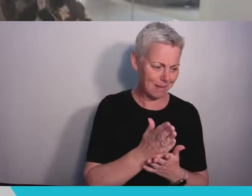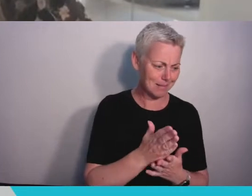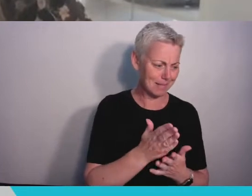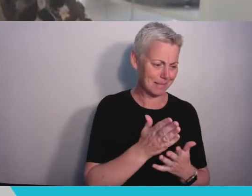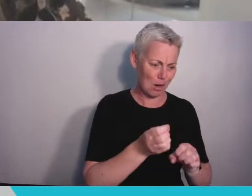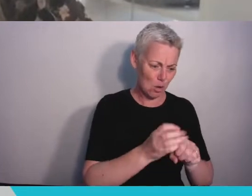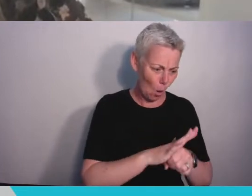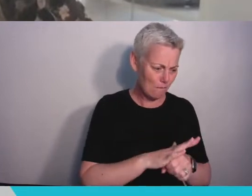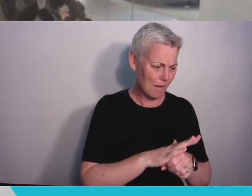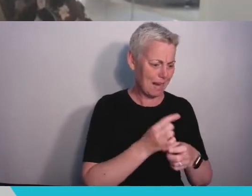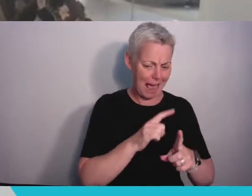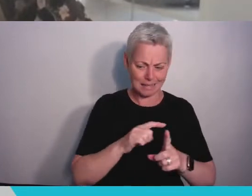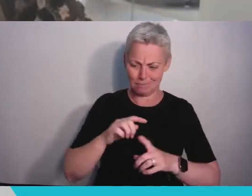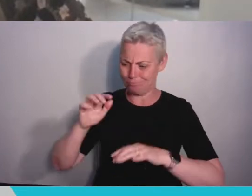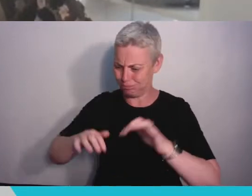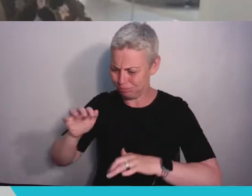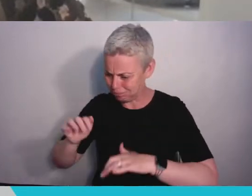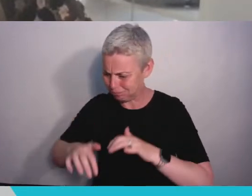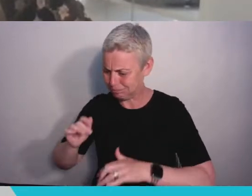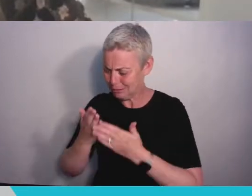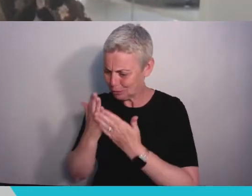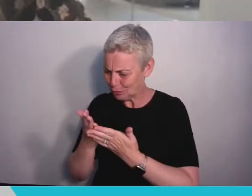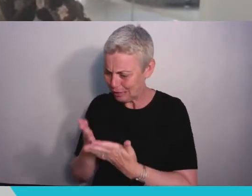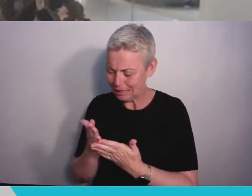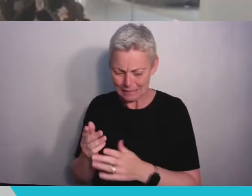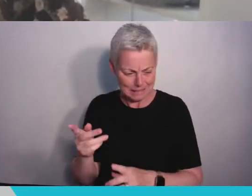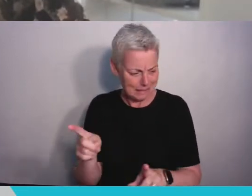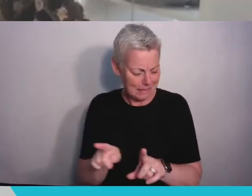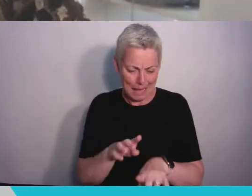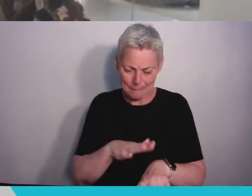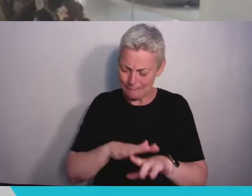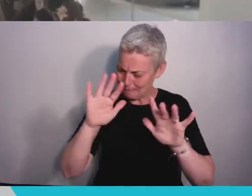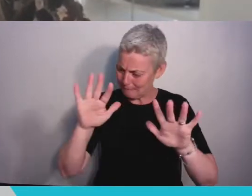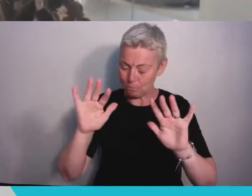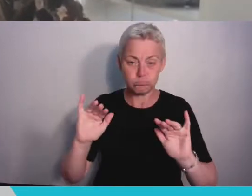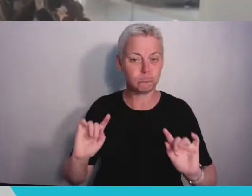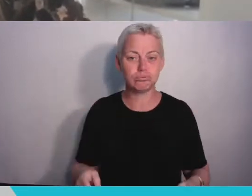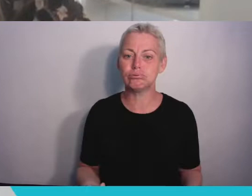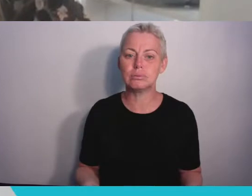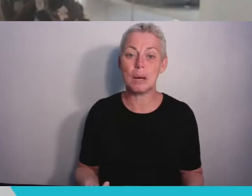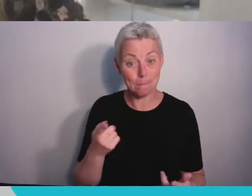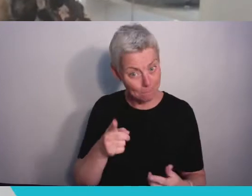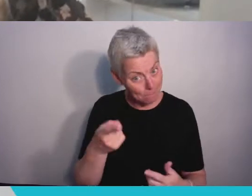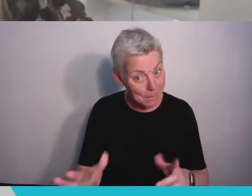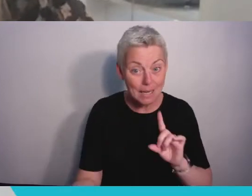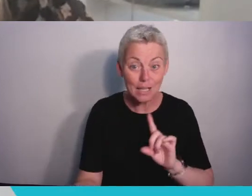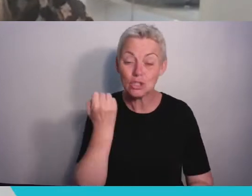something that you can take away as you prepare to turn the blank page on the next chapter of your life.